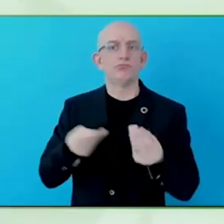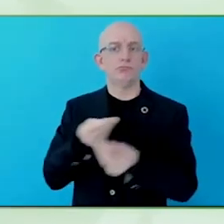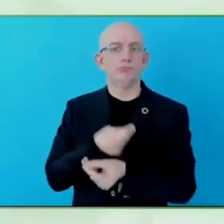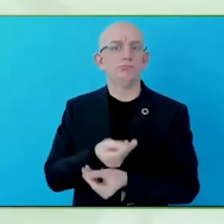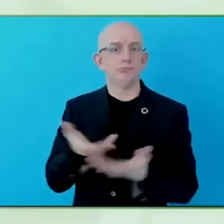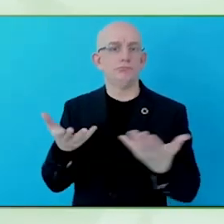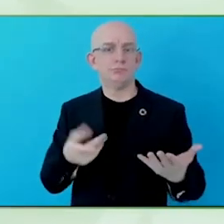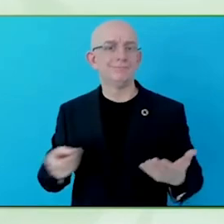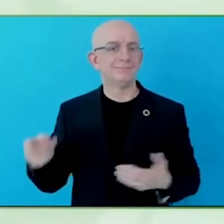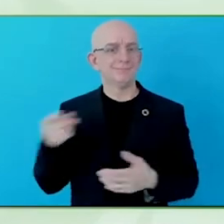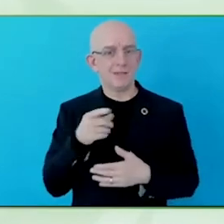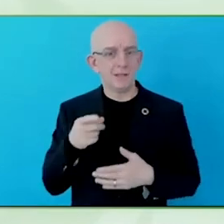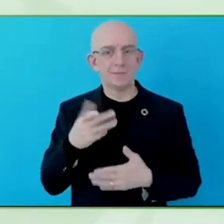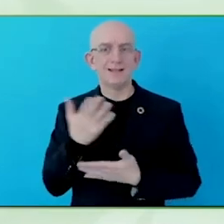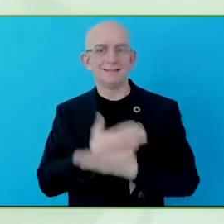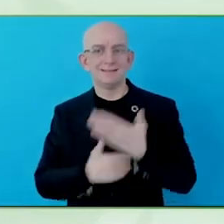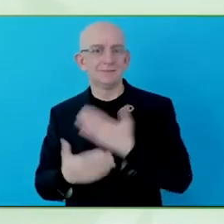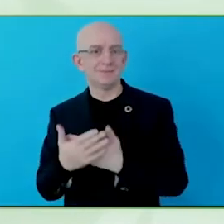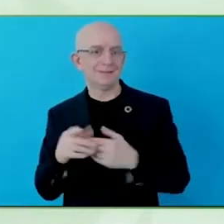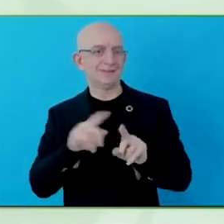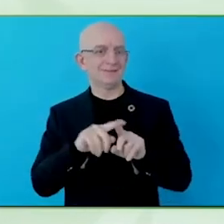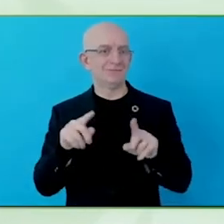the company secretary level, -- for the companies at country level,